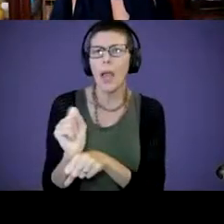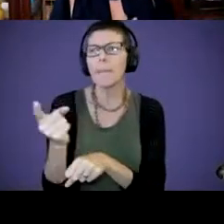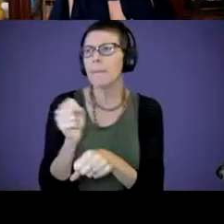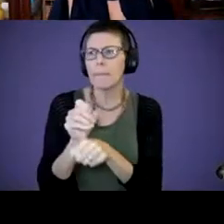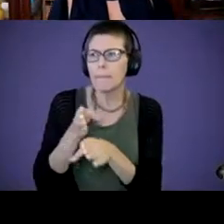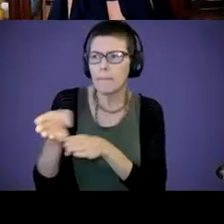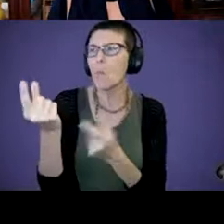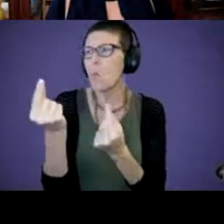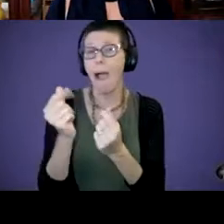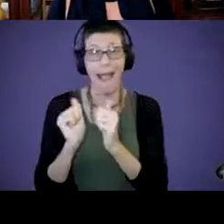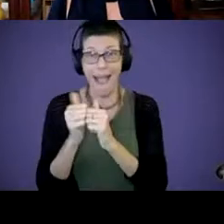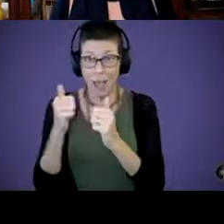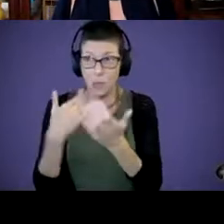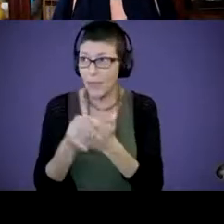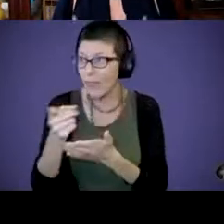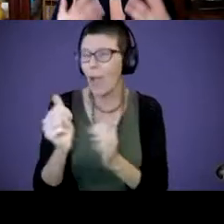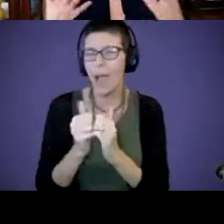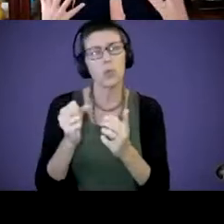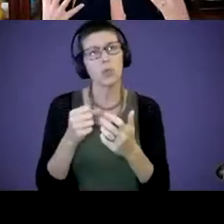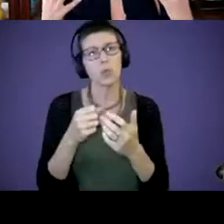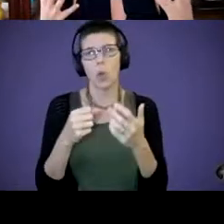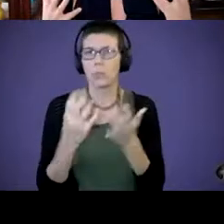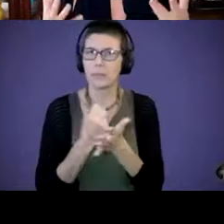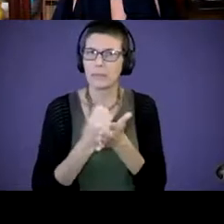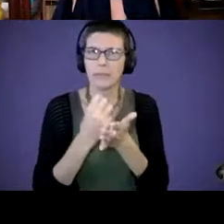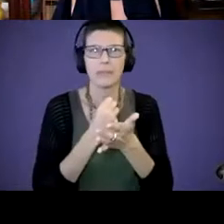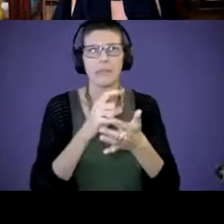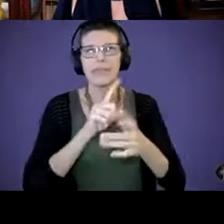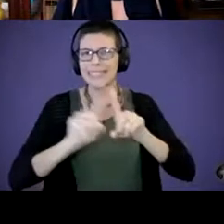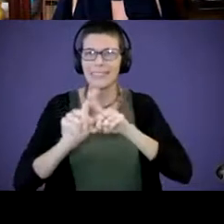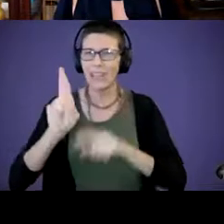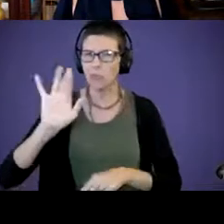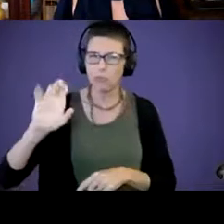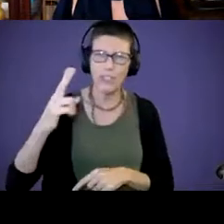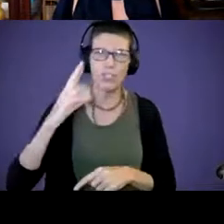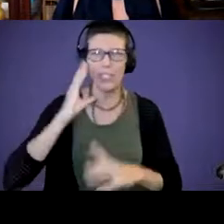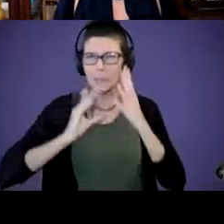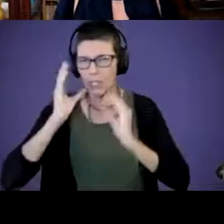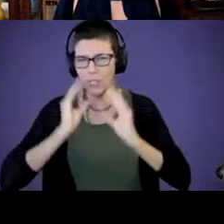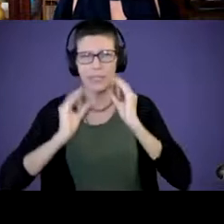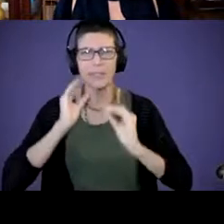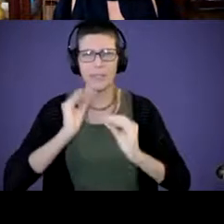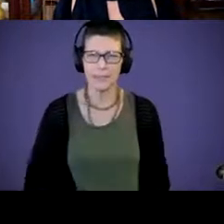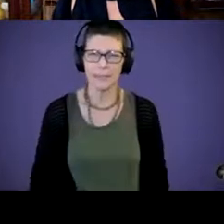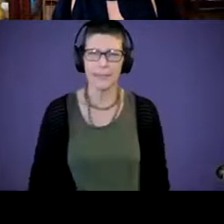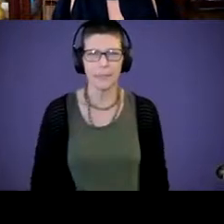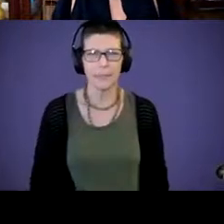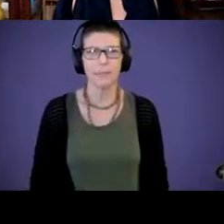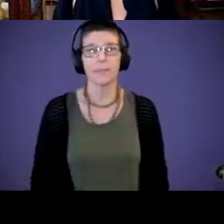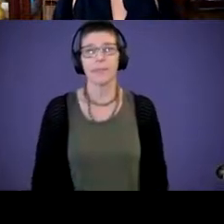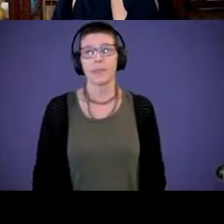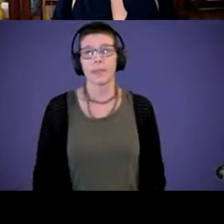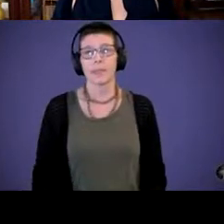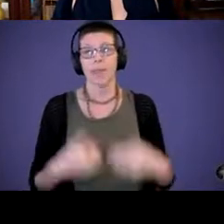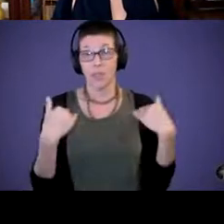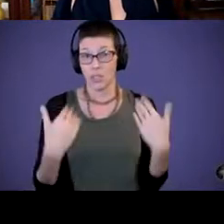you get there?” So, engage in all these different, rich experiences and backgrounds. So with that,